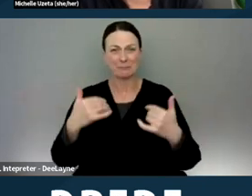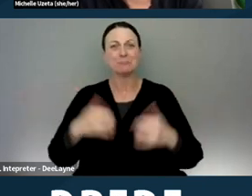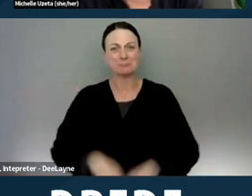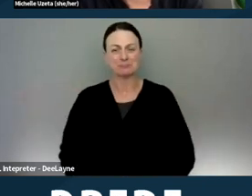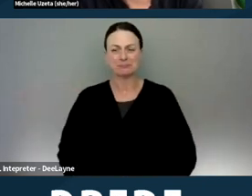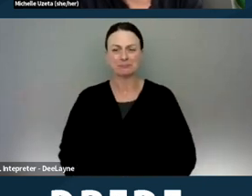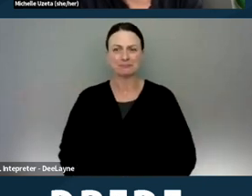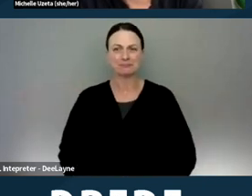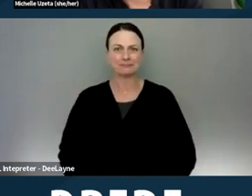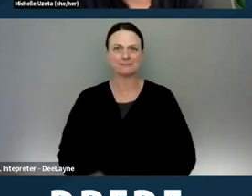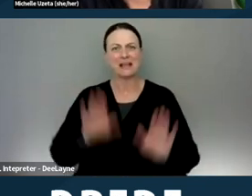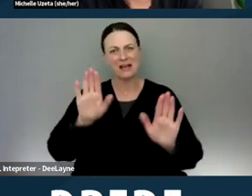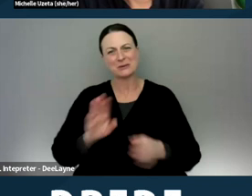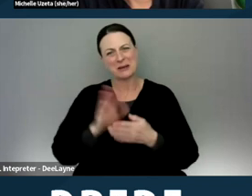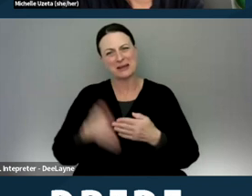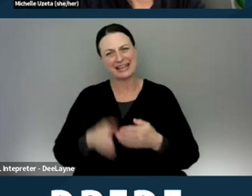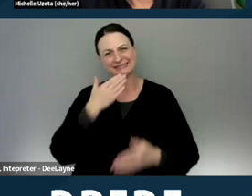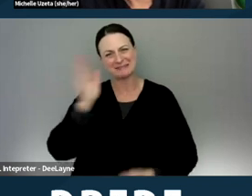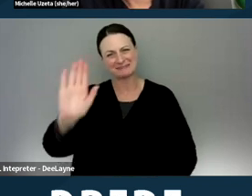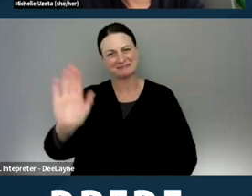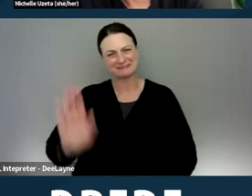Have a great weekend. Thank you.